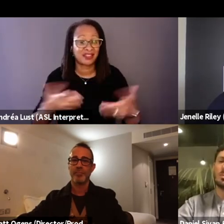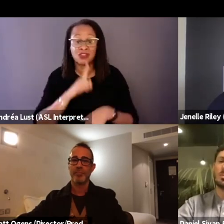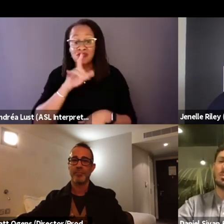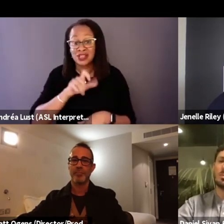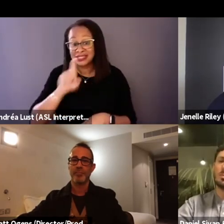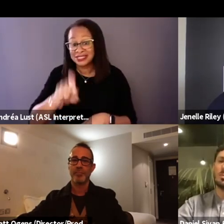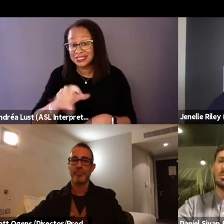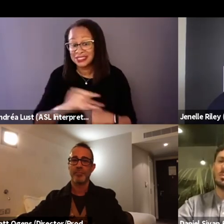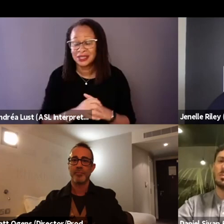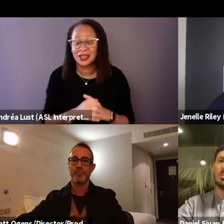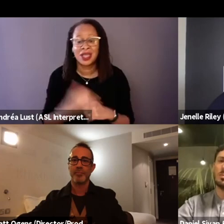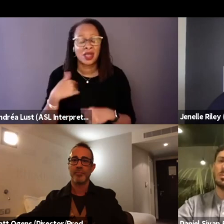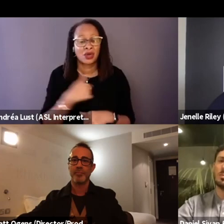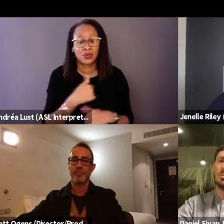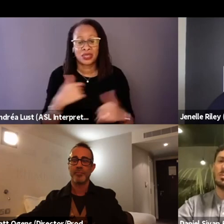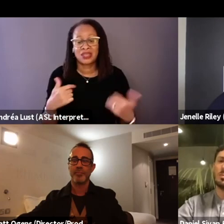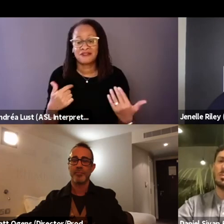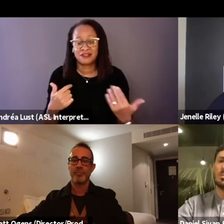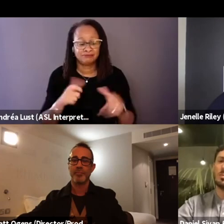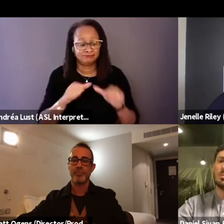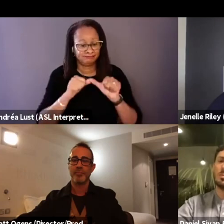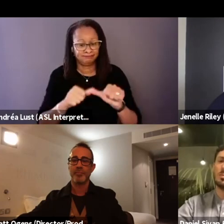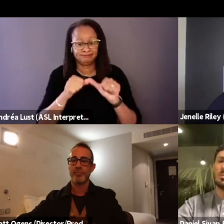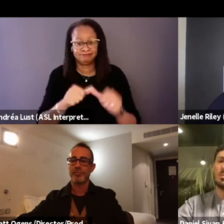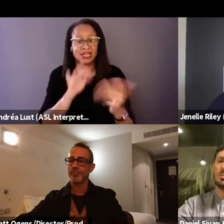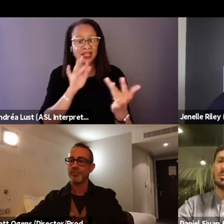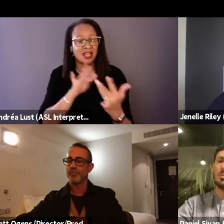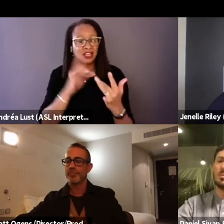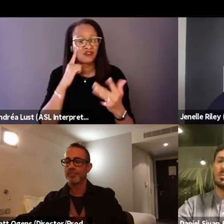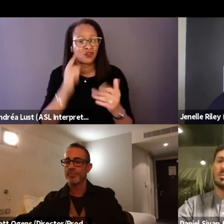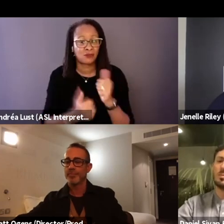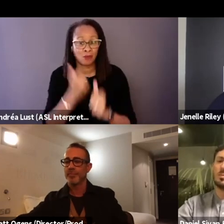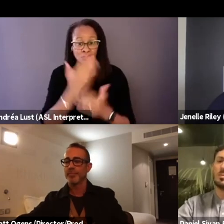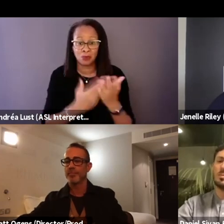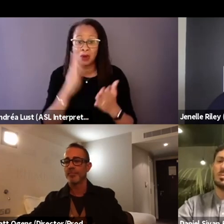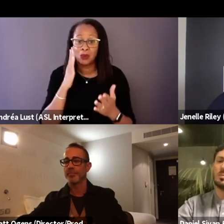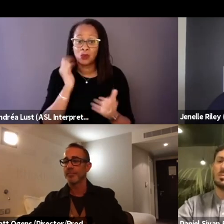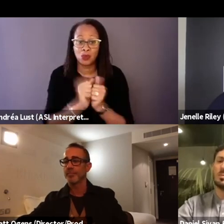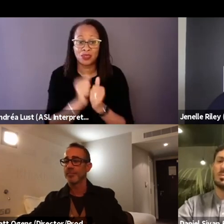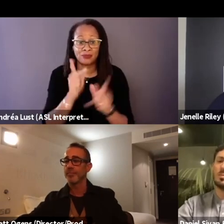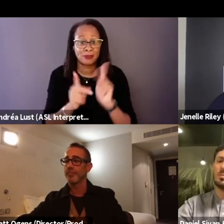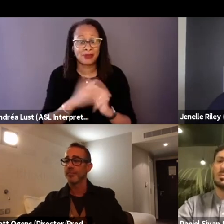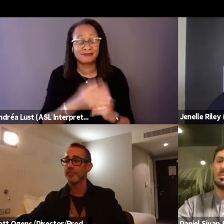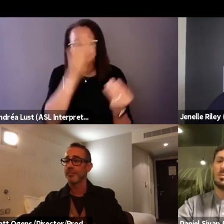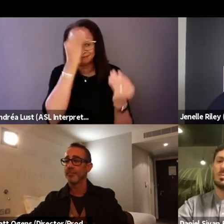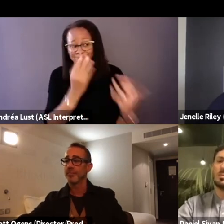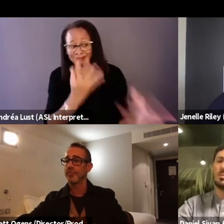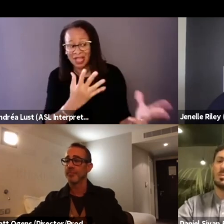So we've been able to maintain contact for the most part with people and tell them that the film is now finally